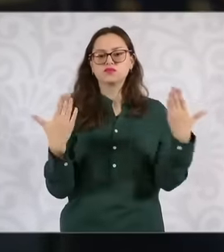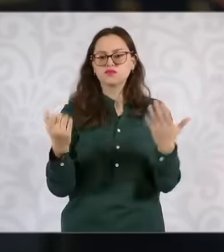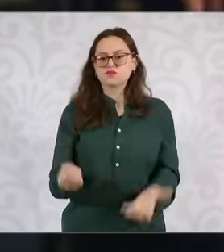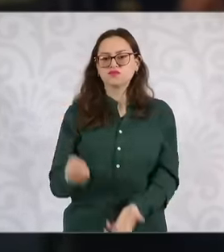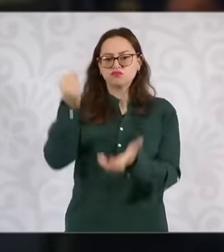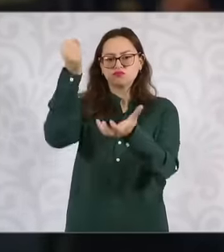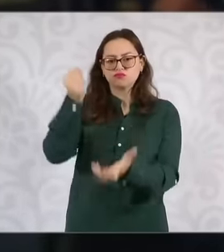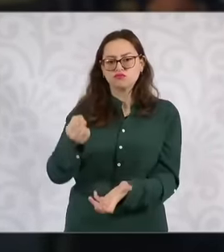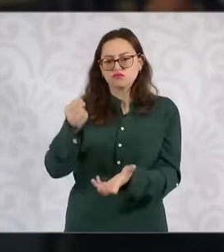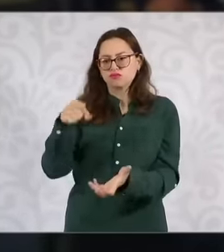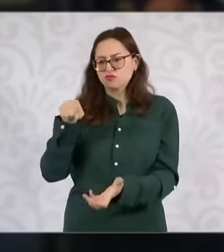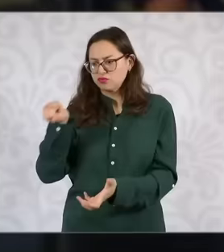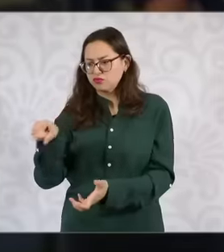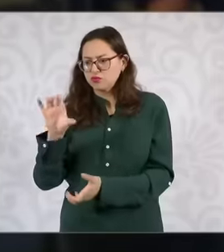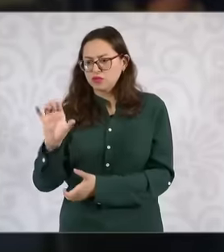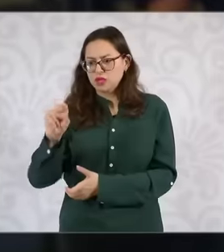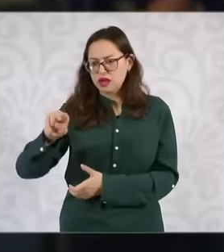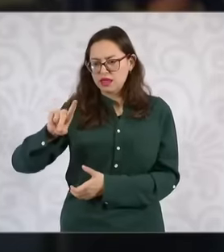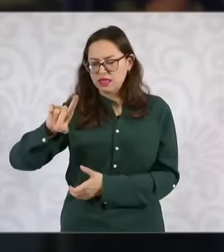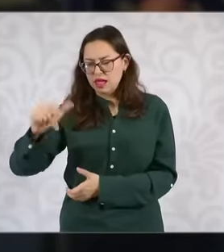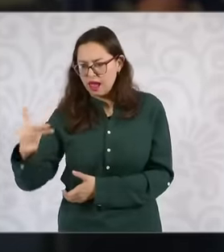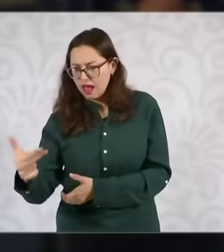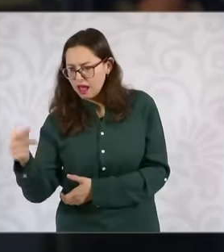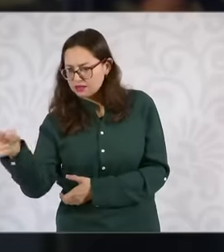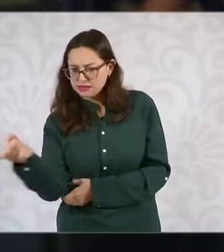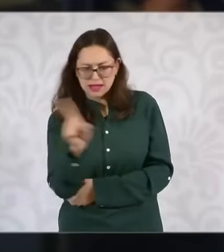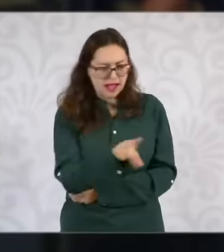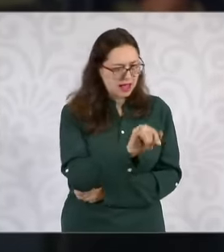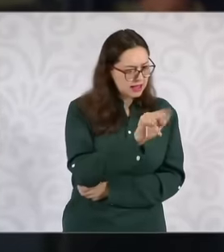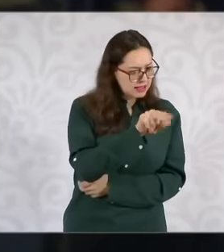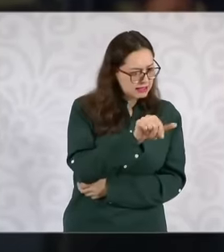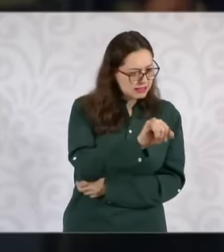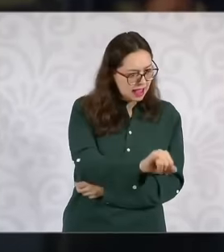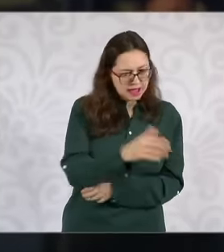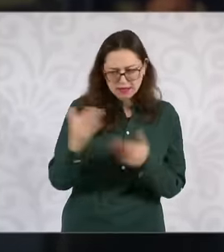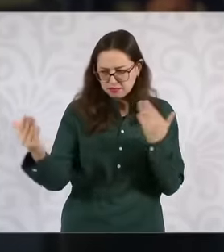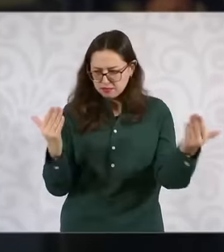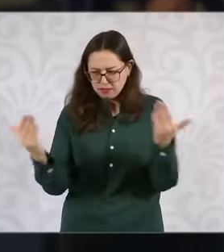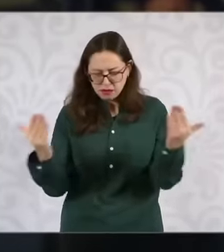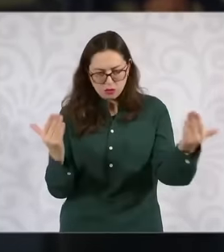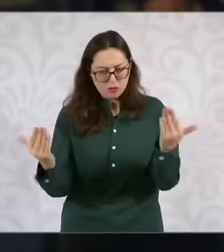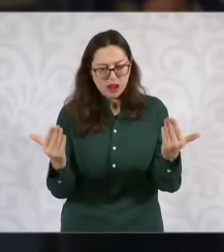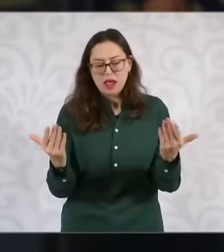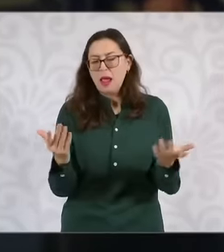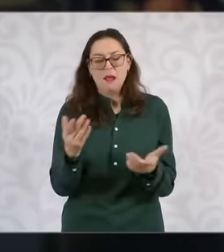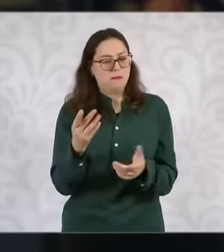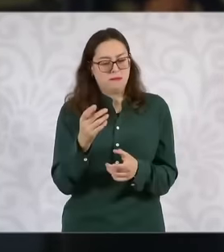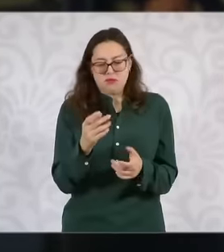this autonomous body received and the one that the inai received between 2019 and 2024 according to what